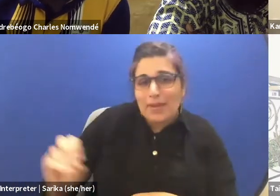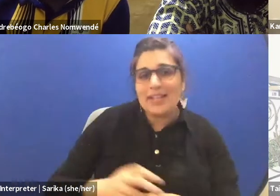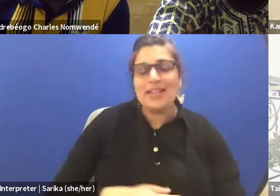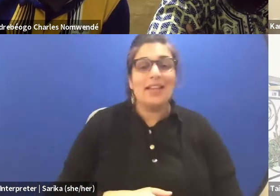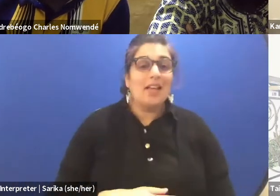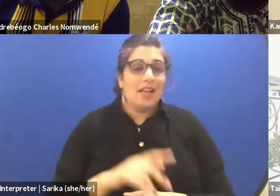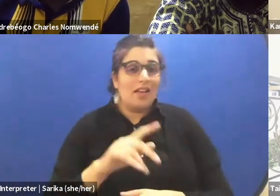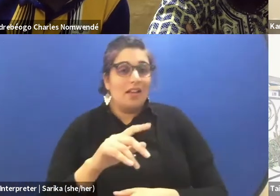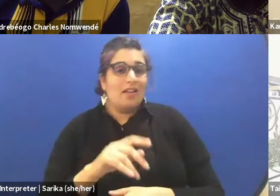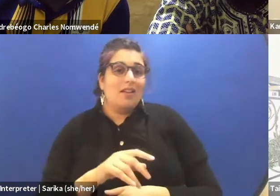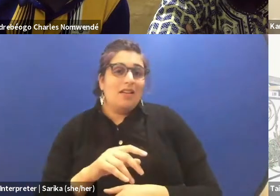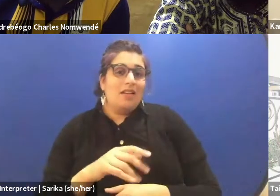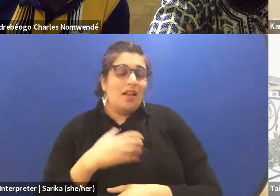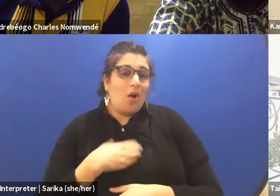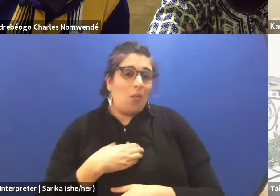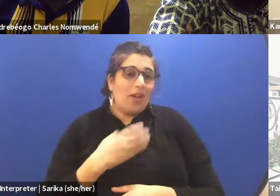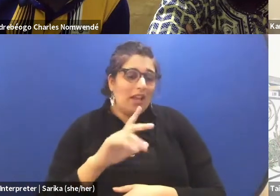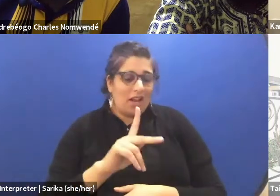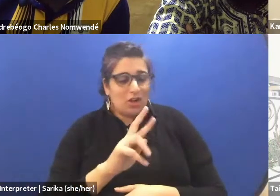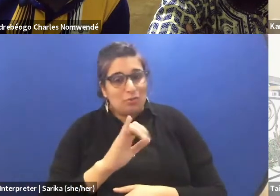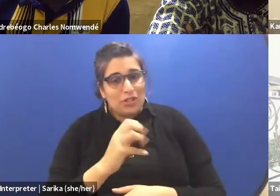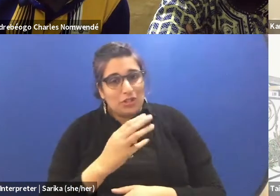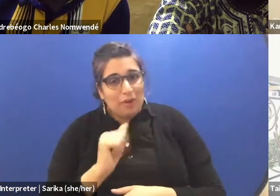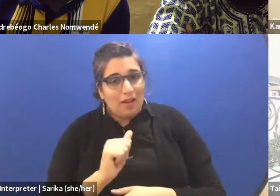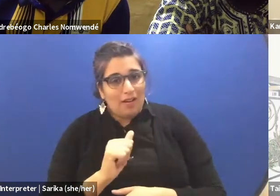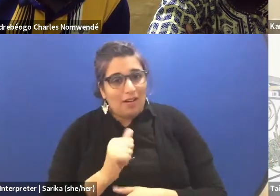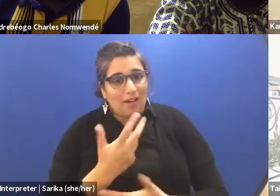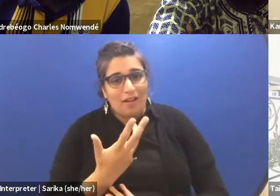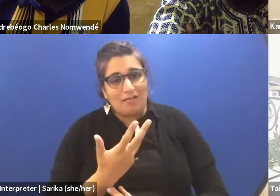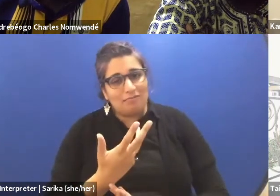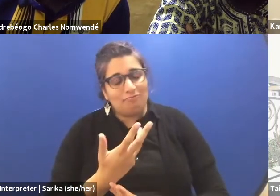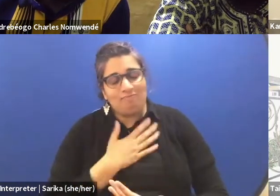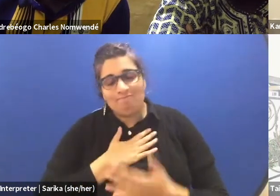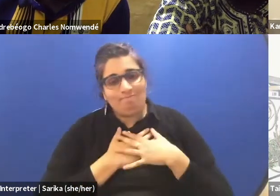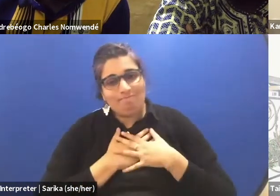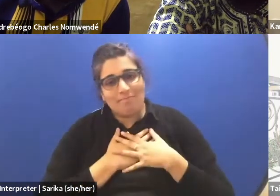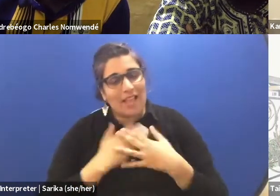And then we shouldn't... Karishma, I know that she's having a great time